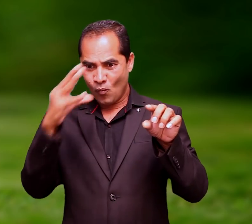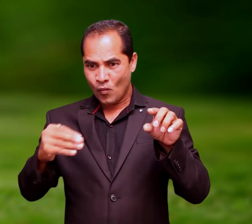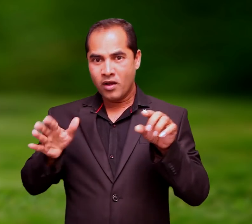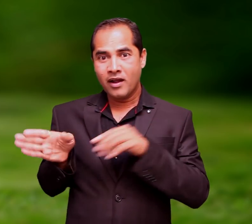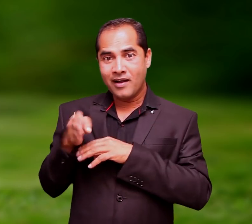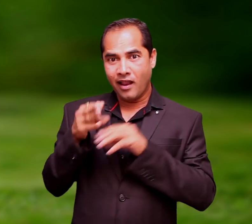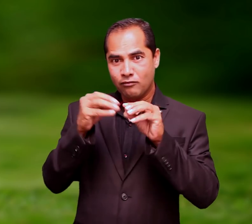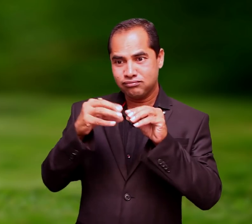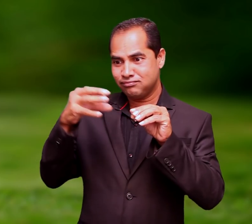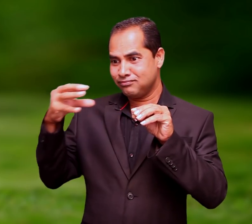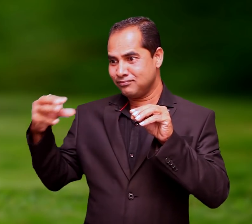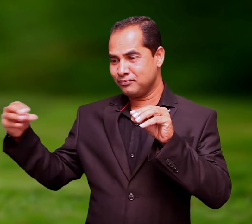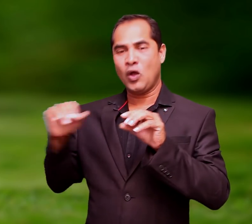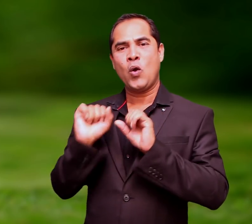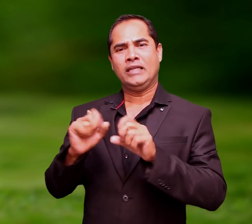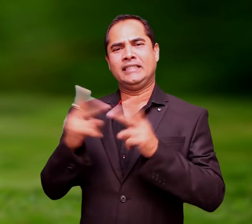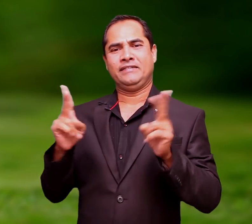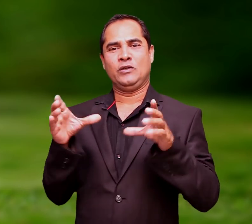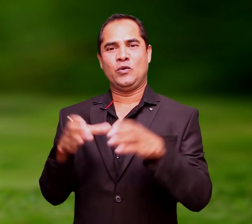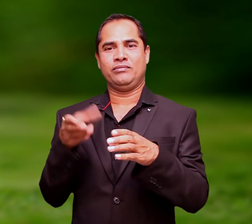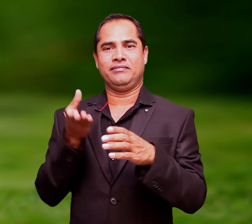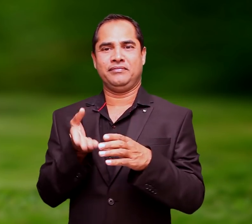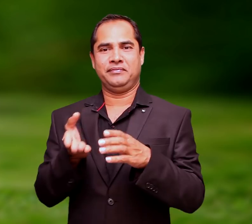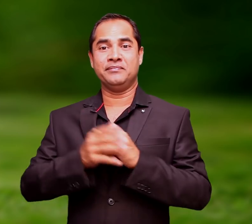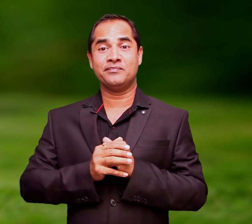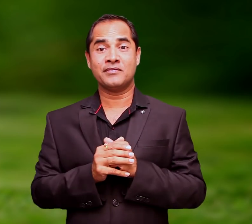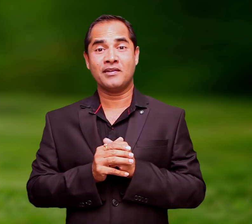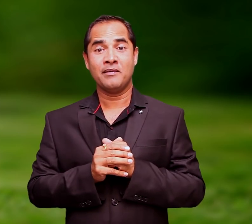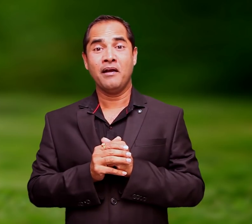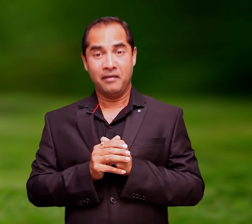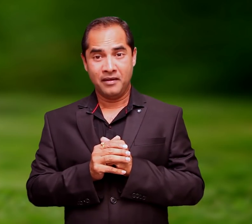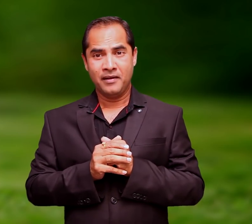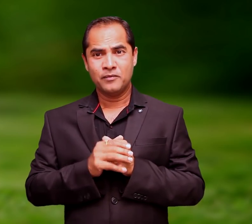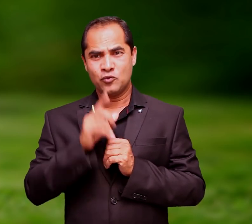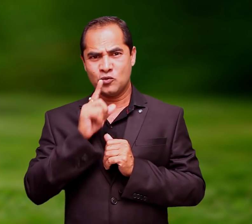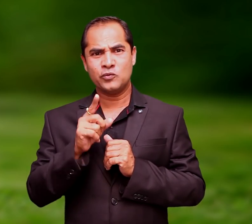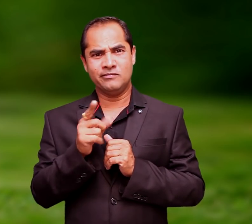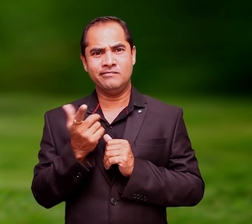nose and a tail and that's why the group.